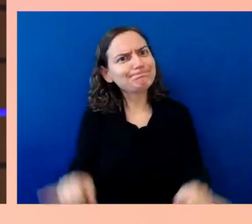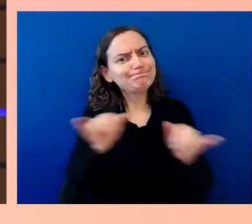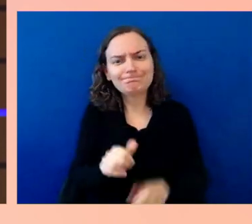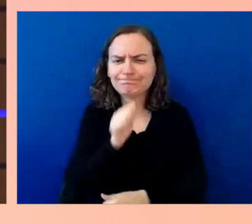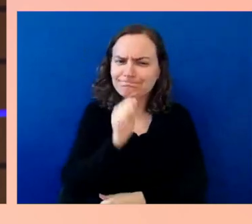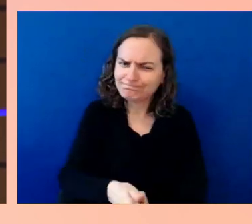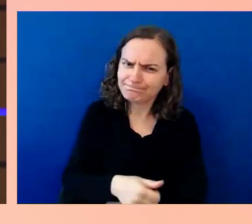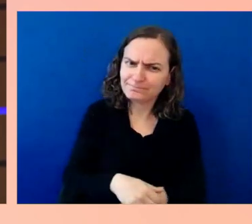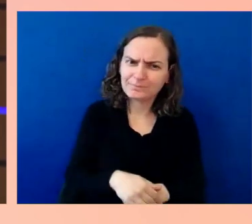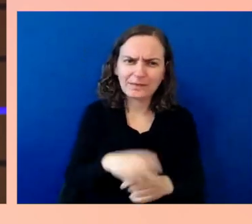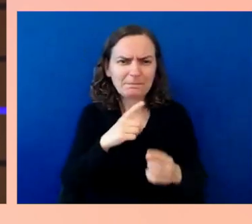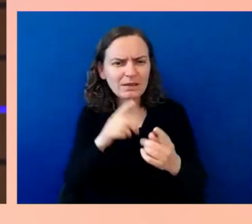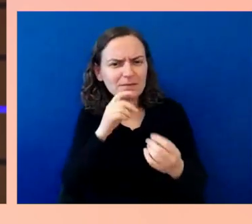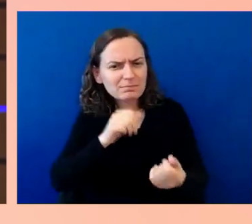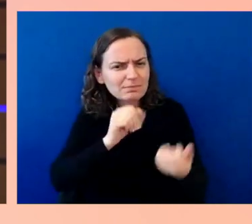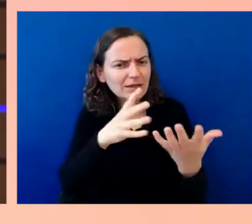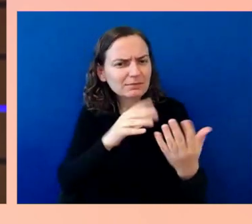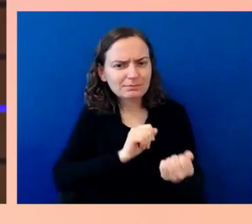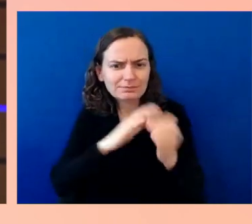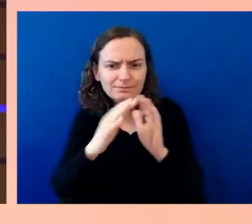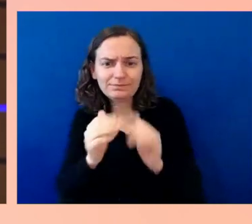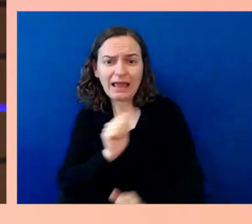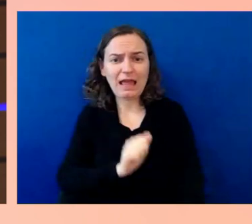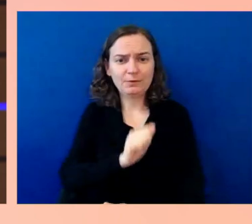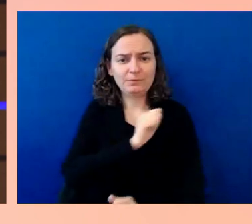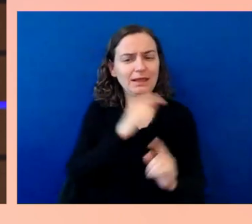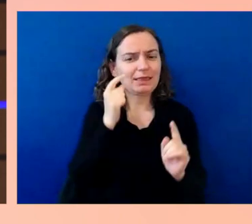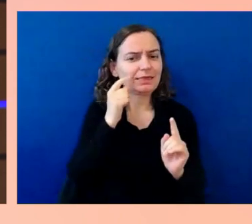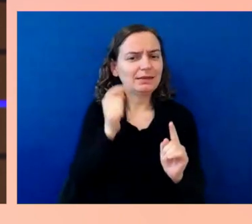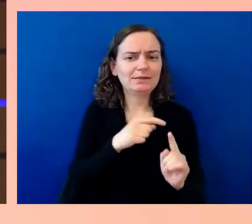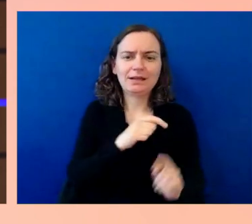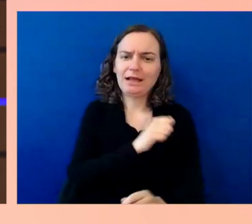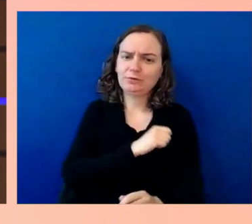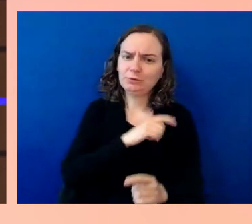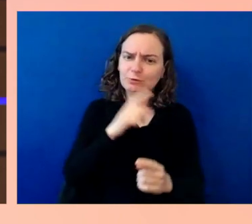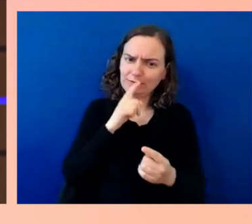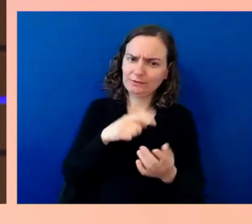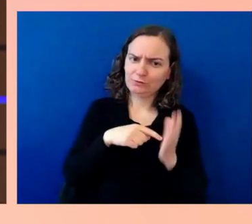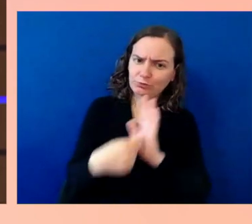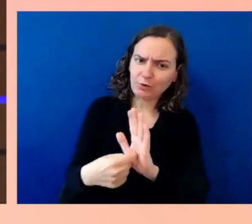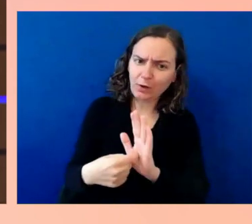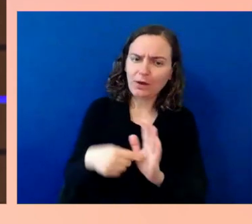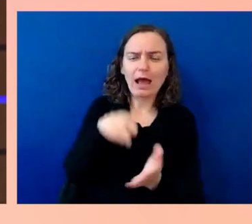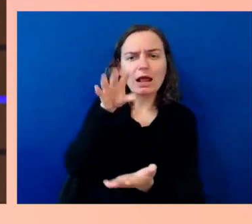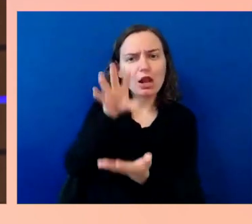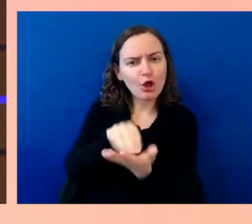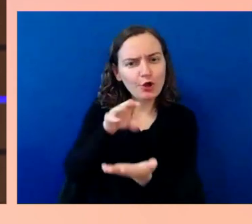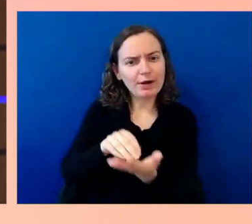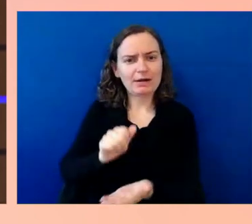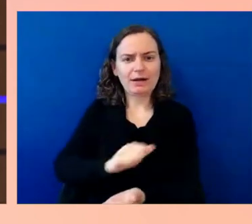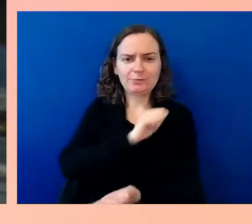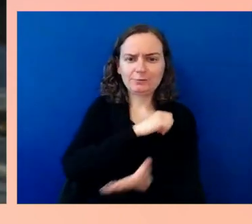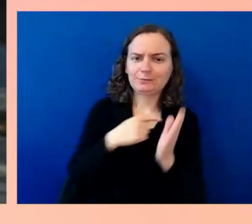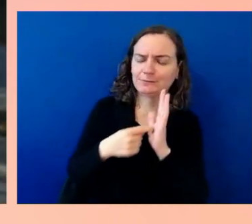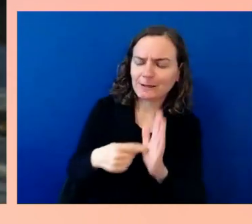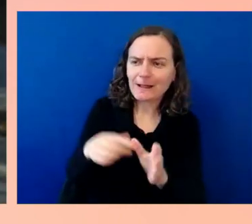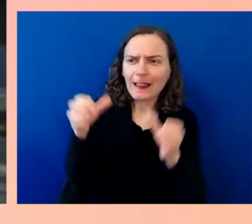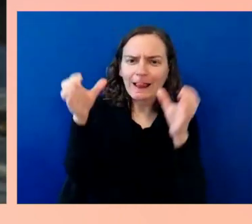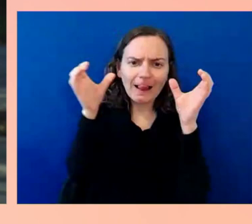and I think a learning posture, listening, that really is the common thread through it all. I can see that.